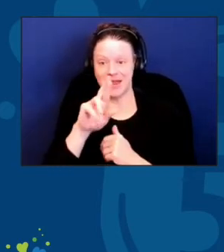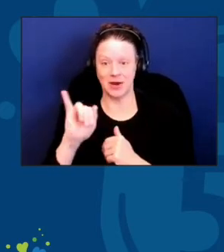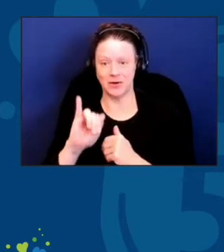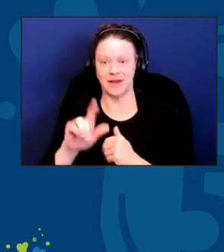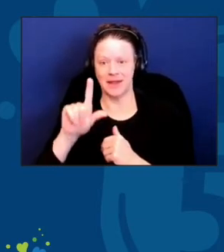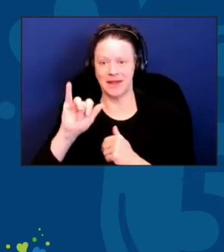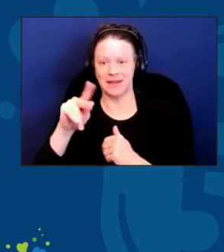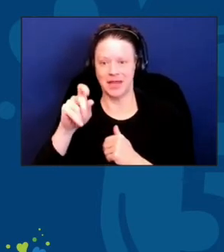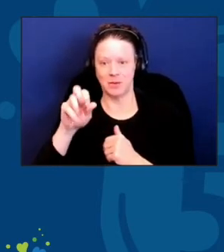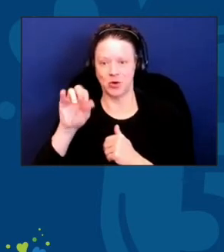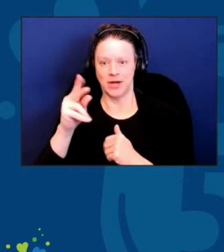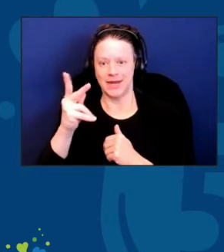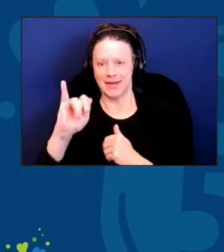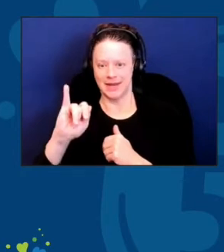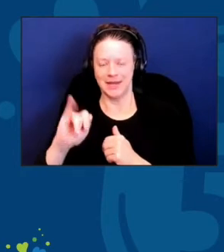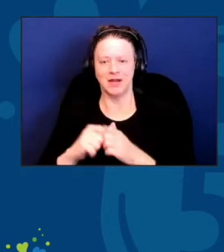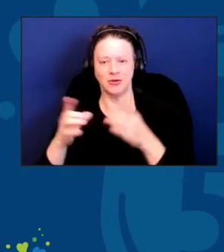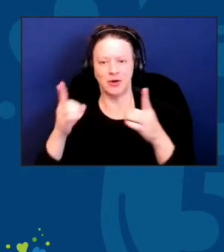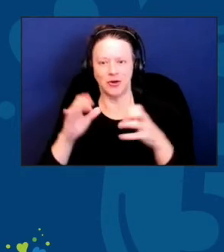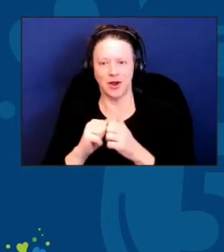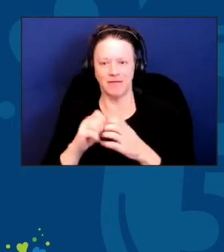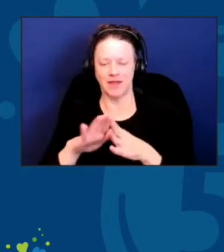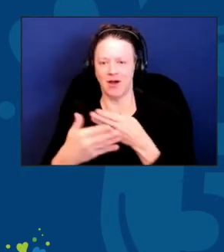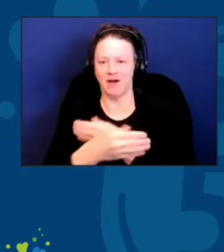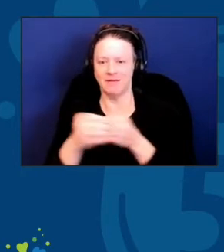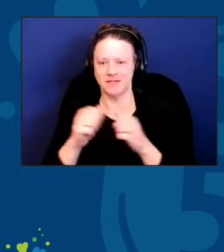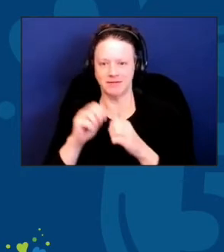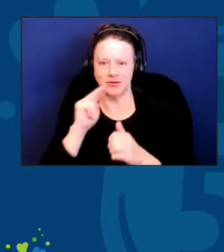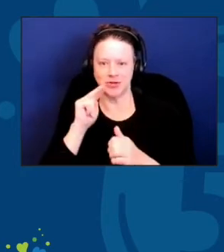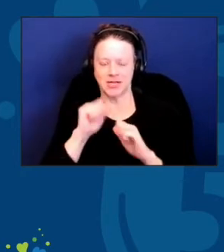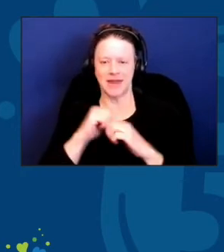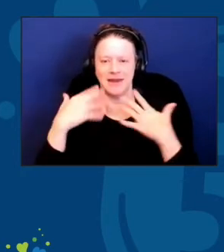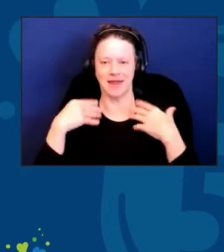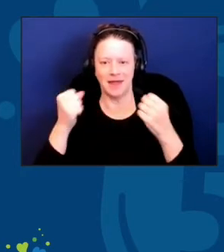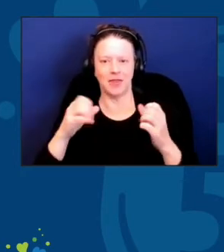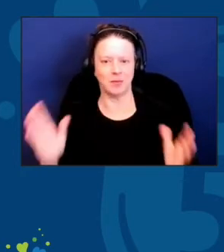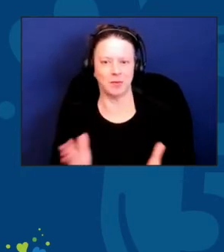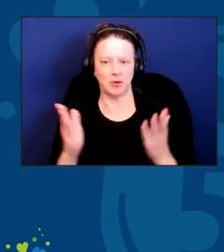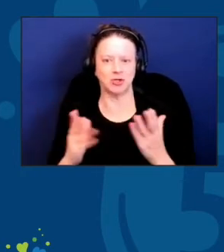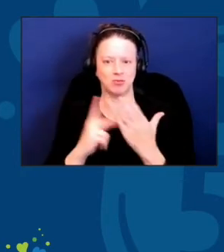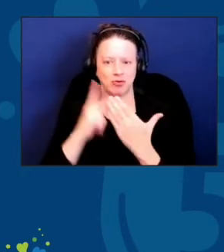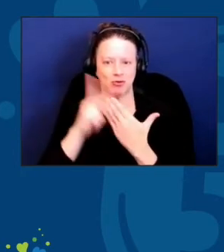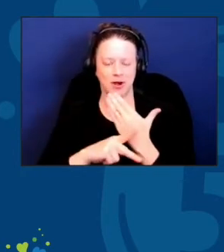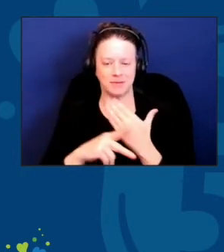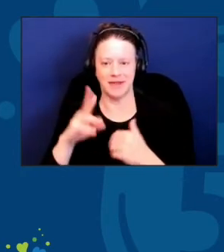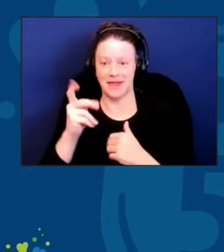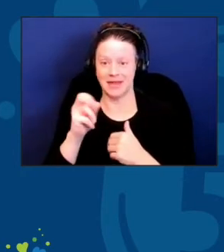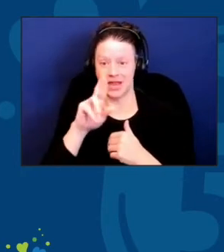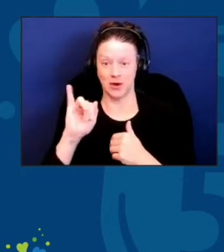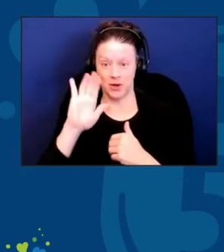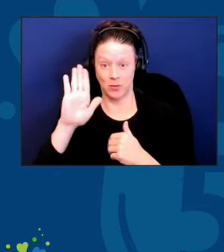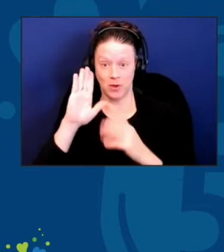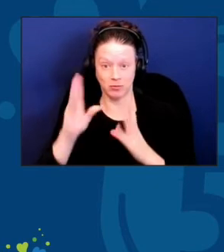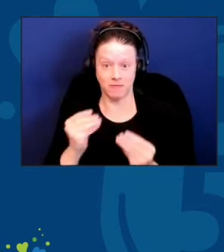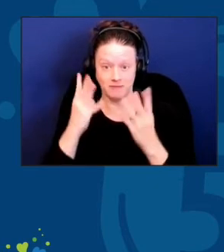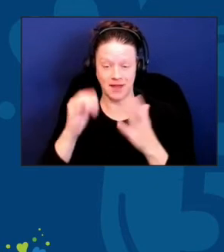of the Office of Nutrition and Health Promotion Programs. Keri will be providing final comments